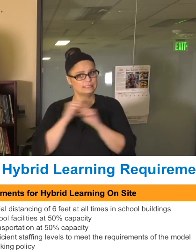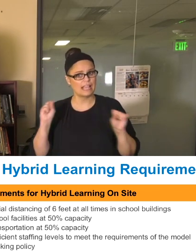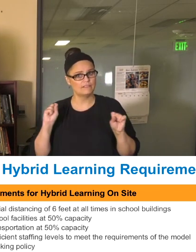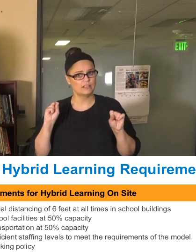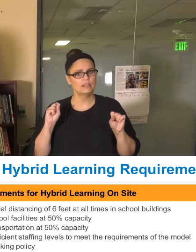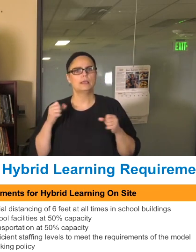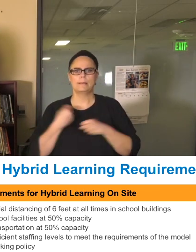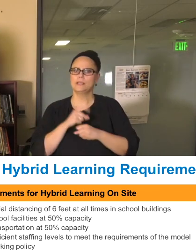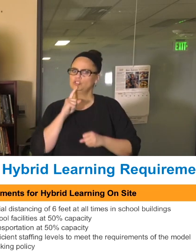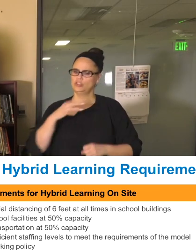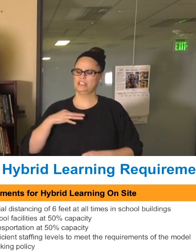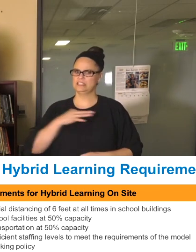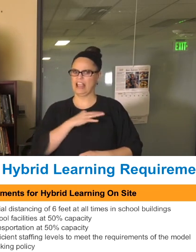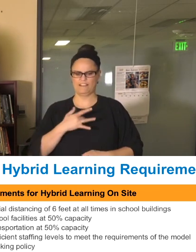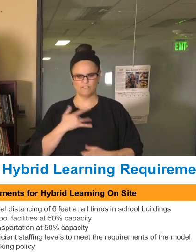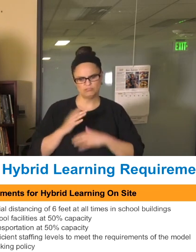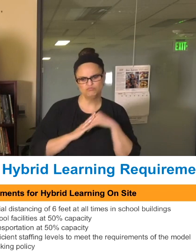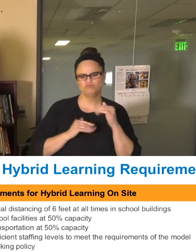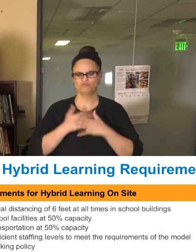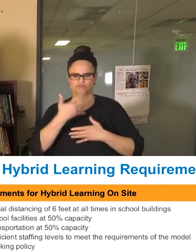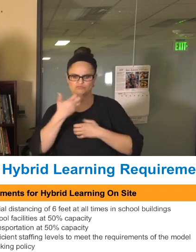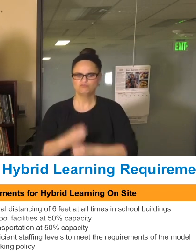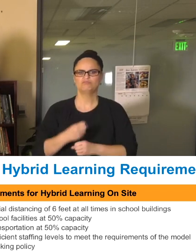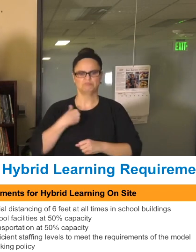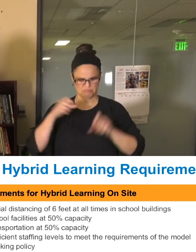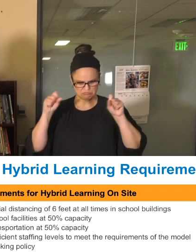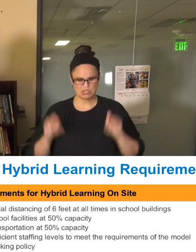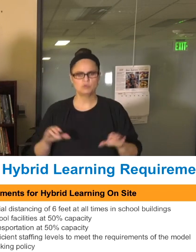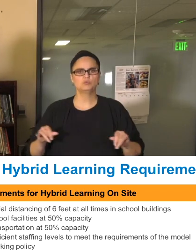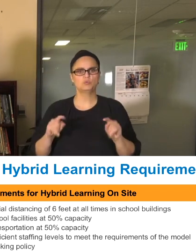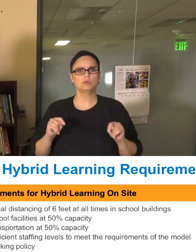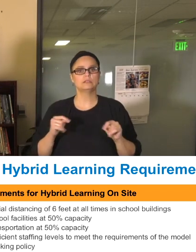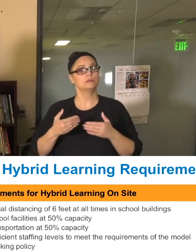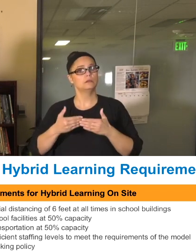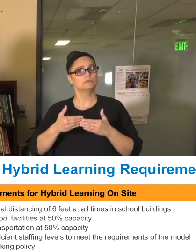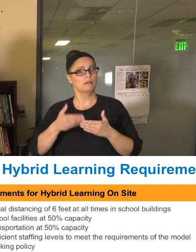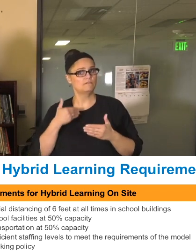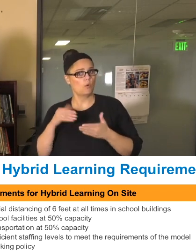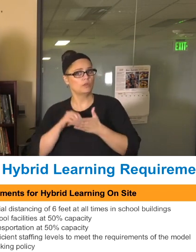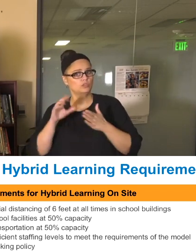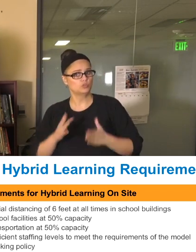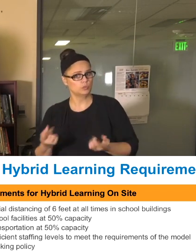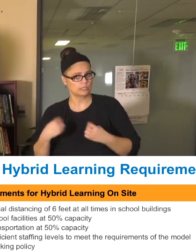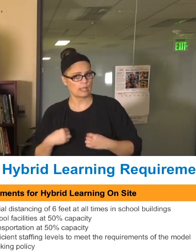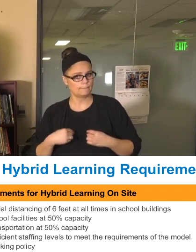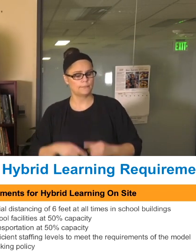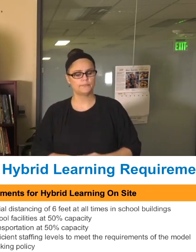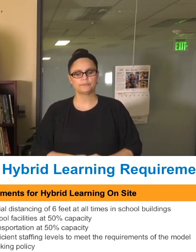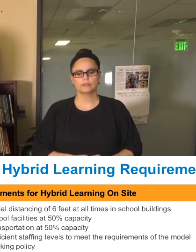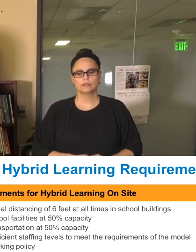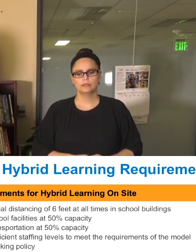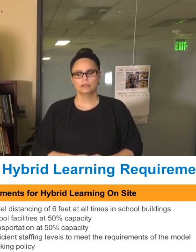before we have students coming back. Our school day schedules, class groupings, and another systems